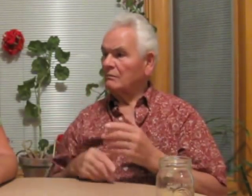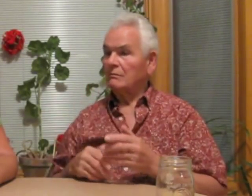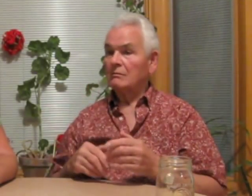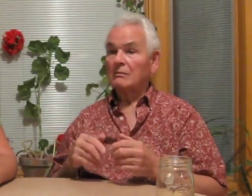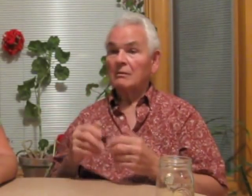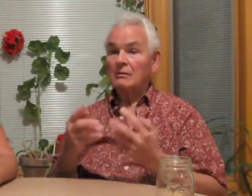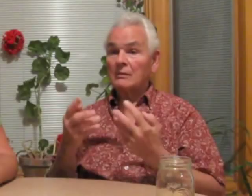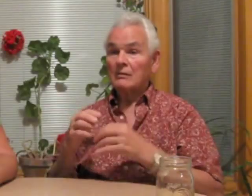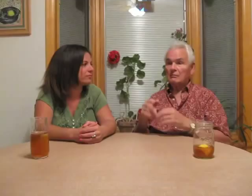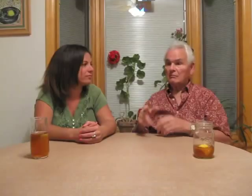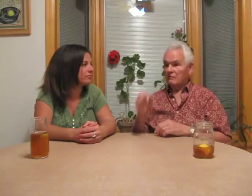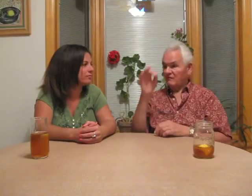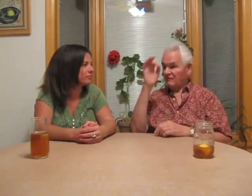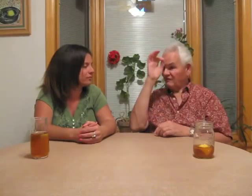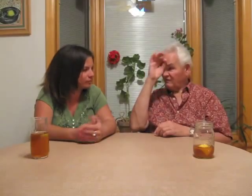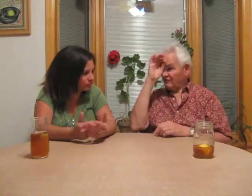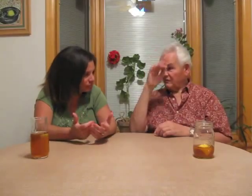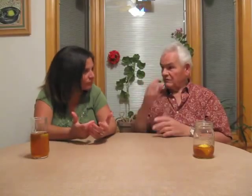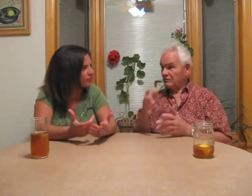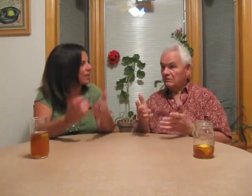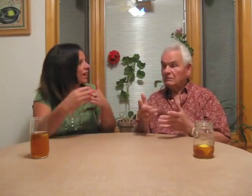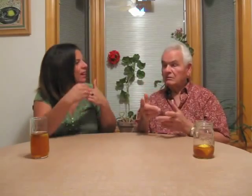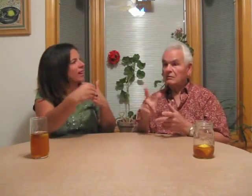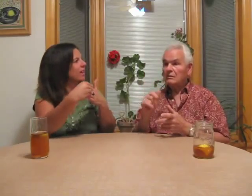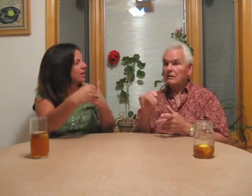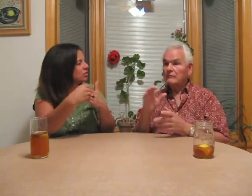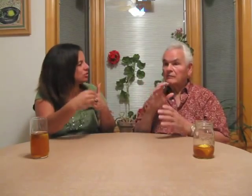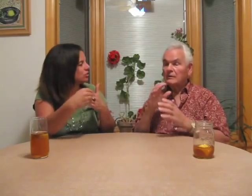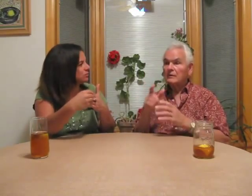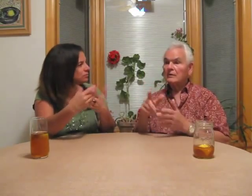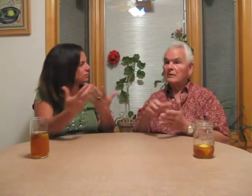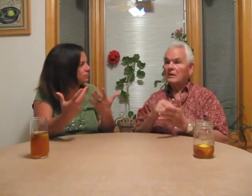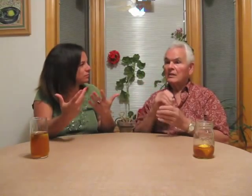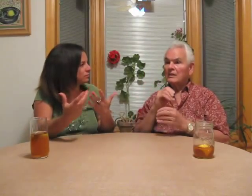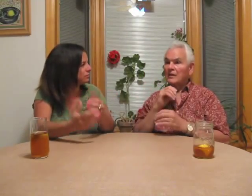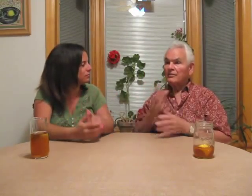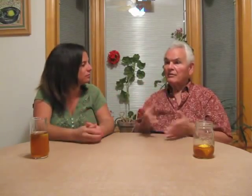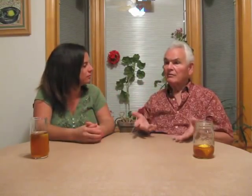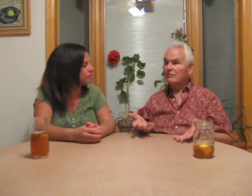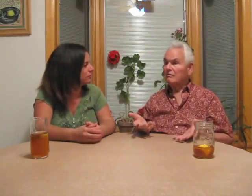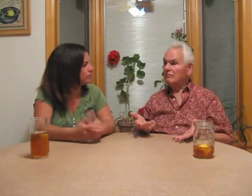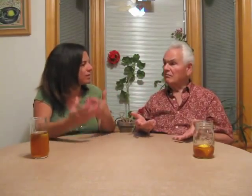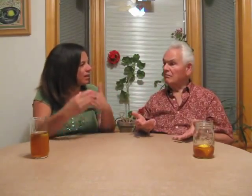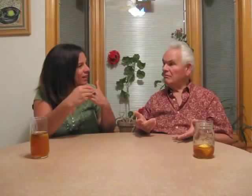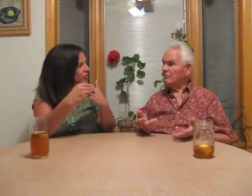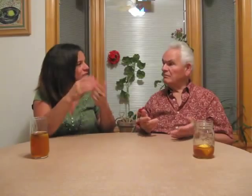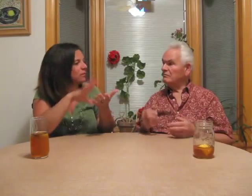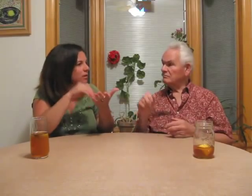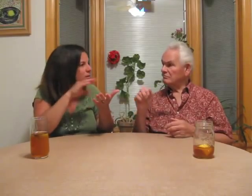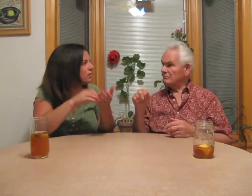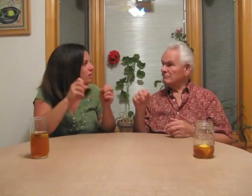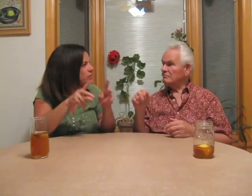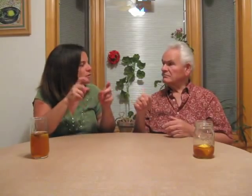We had network of events every weekend. Mainstreaming left them clueless with a lack of communication that they are not learning.